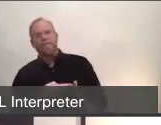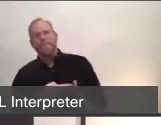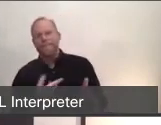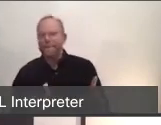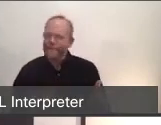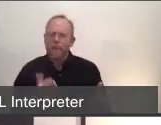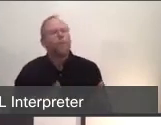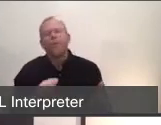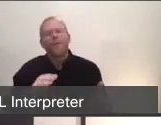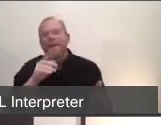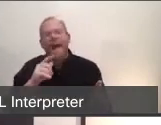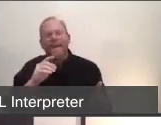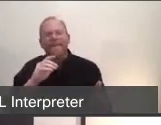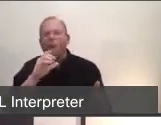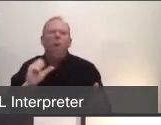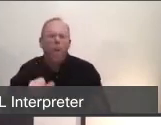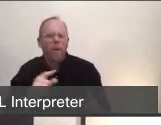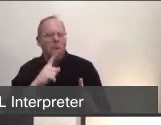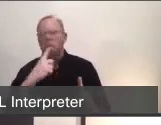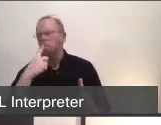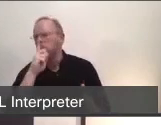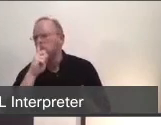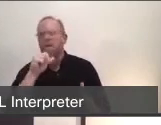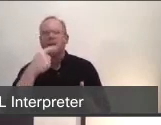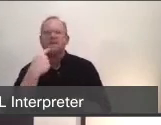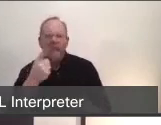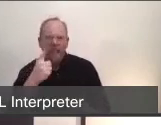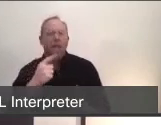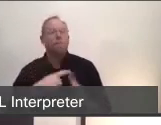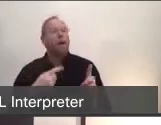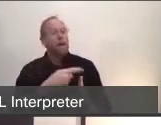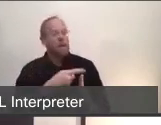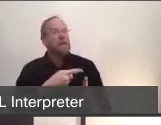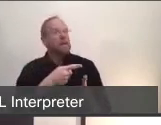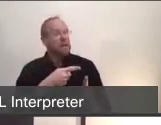and he's a high level cyclist, and he got fairly sick, as you could see from his videos.